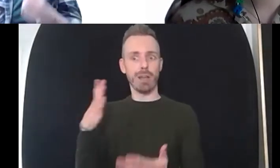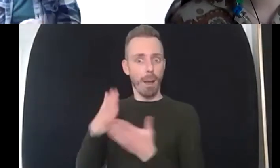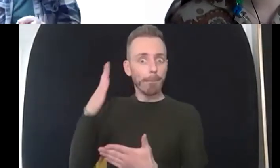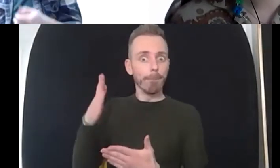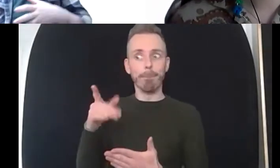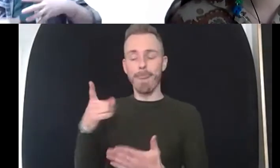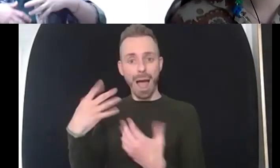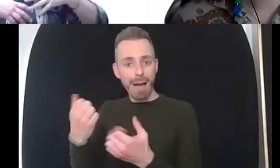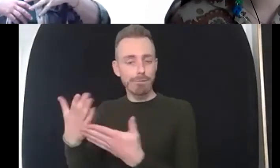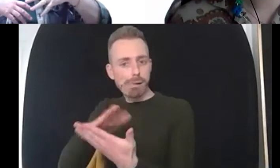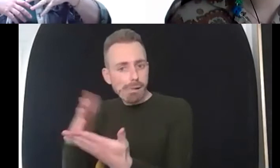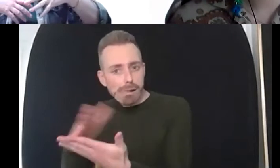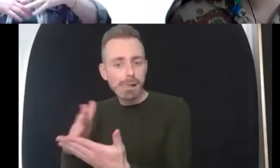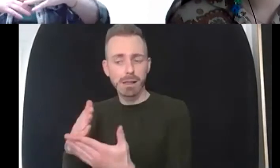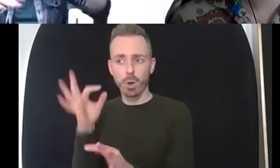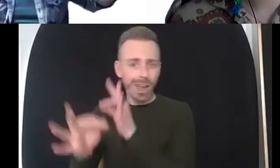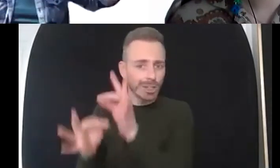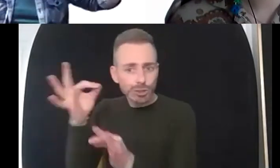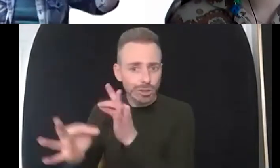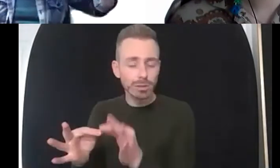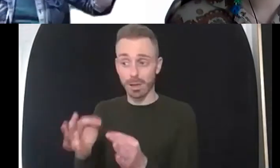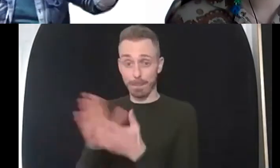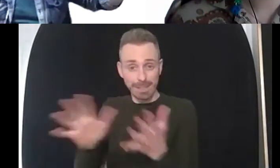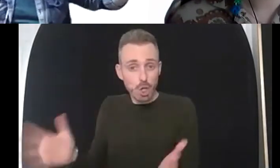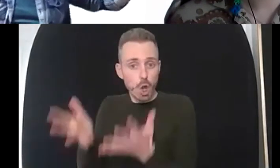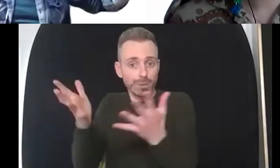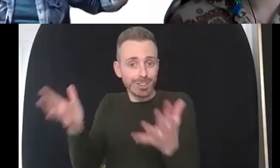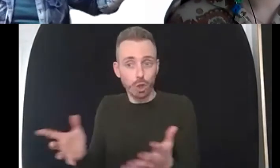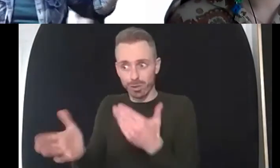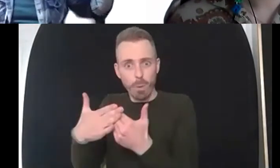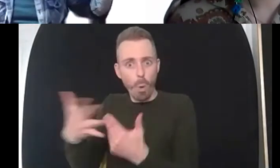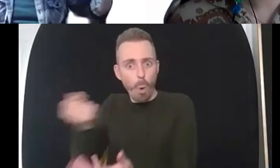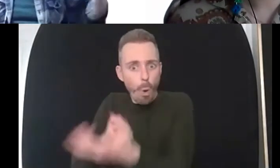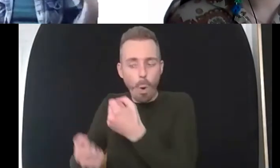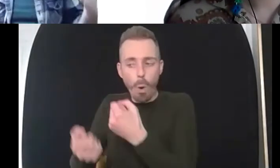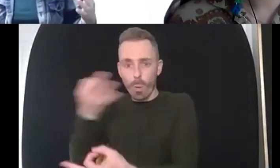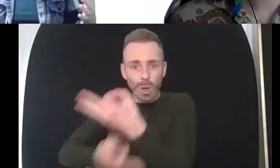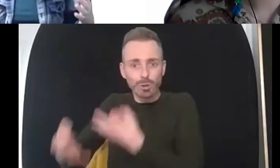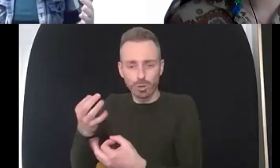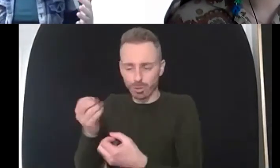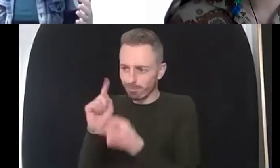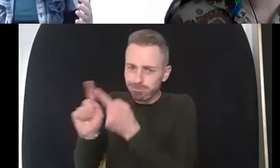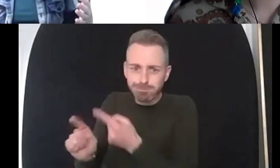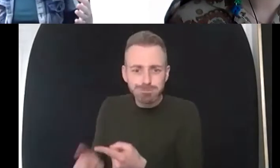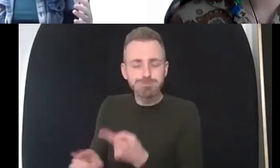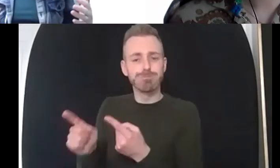value that um and provide a an open and valuing environment that enables them to ask questions